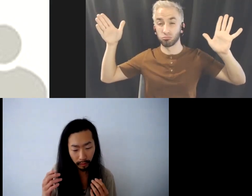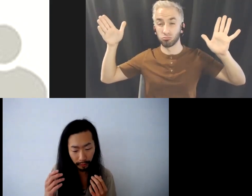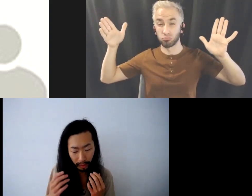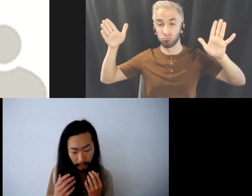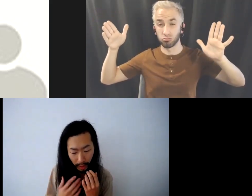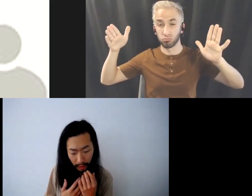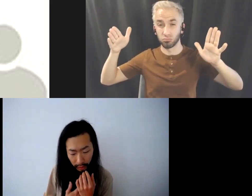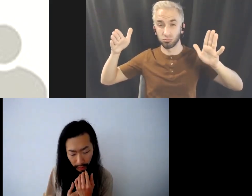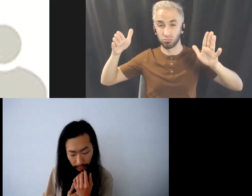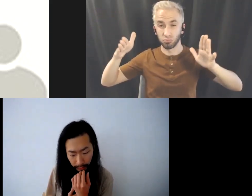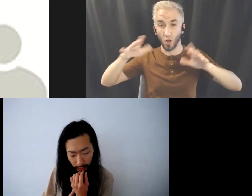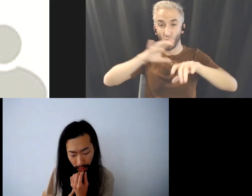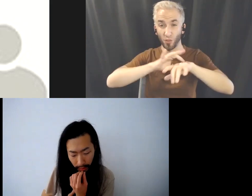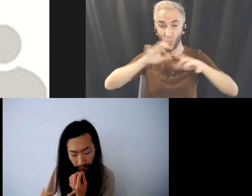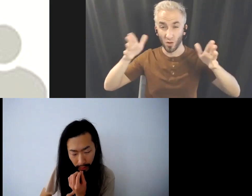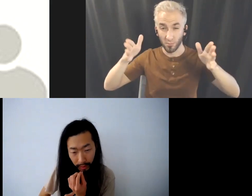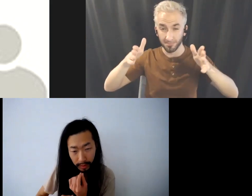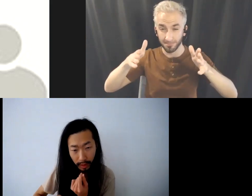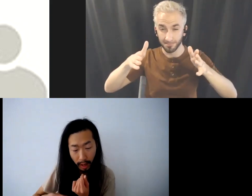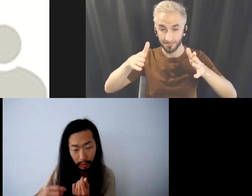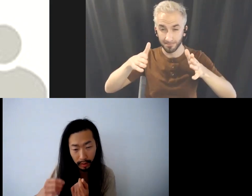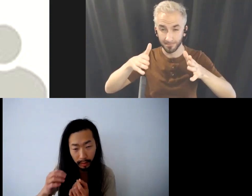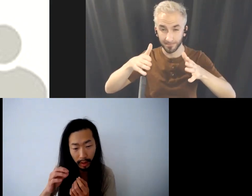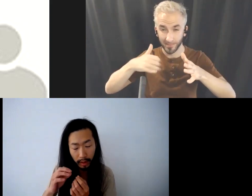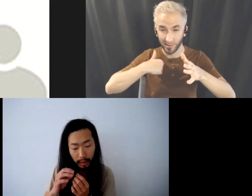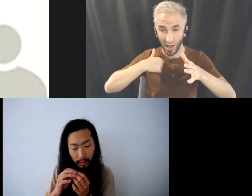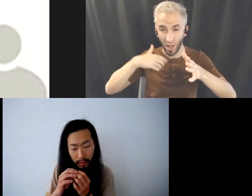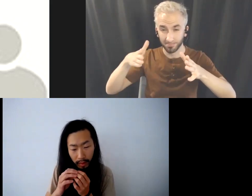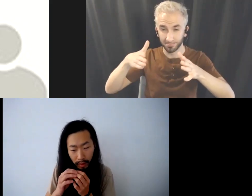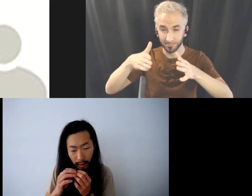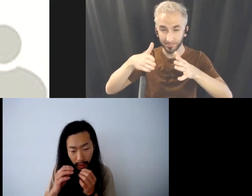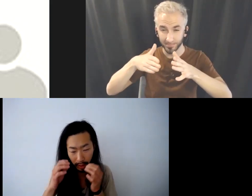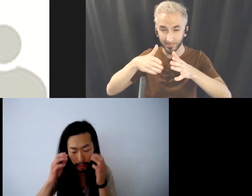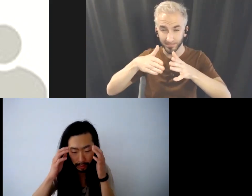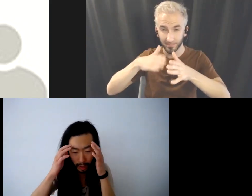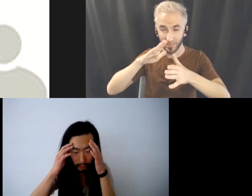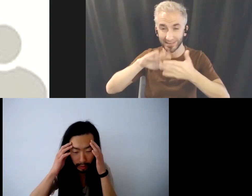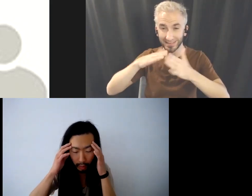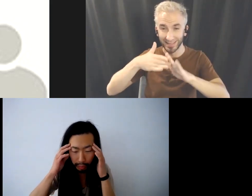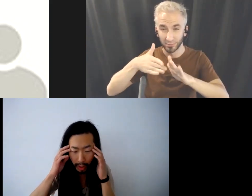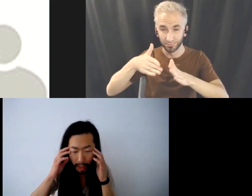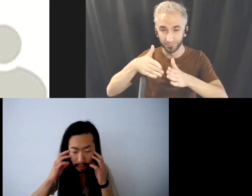feeling the body shift, feeling the cells in the body, the cells in our brain, the cells